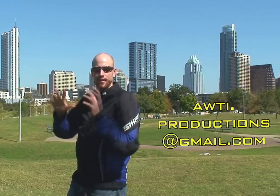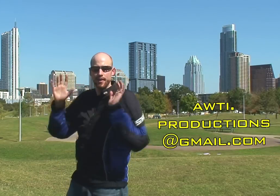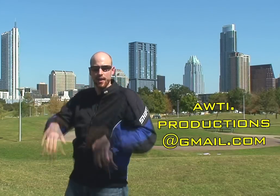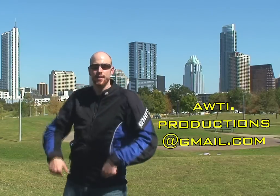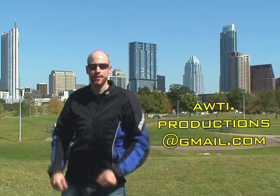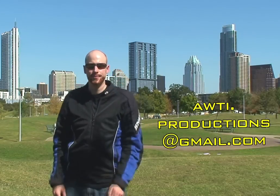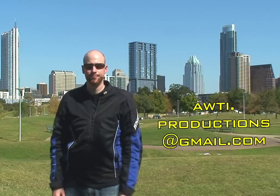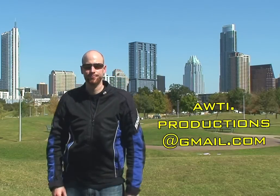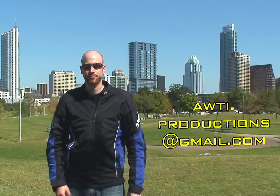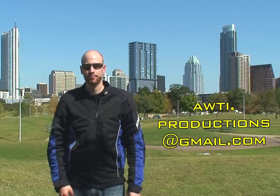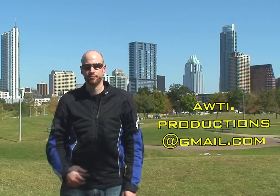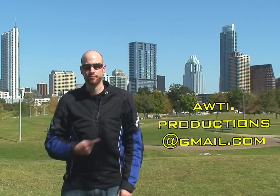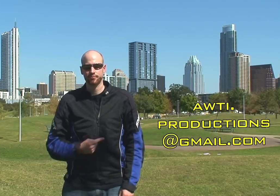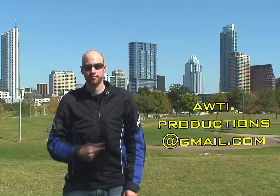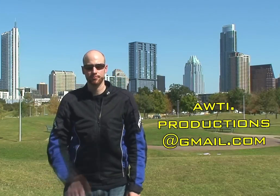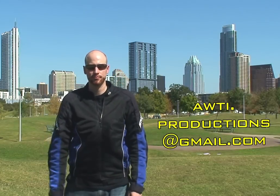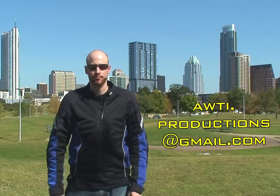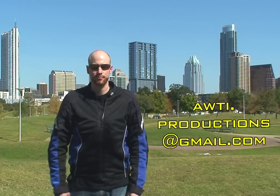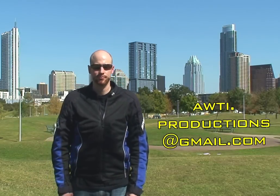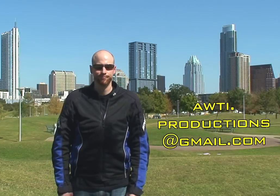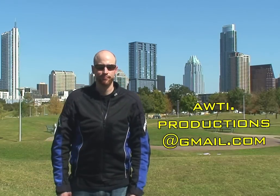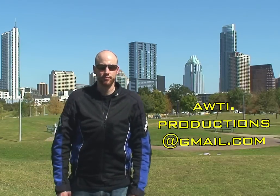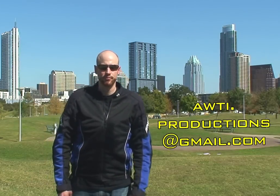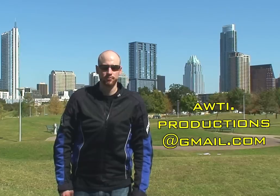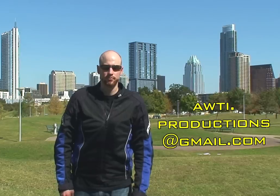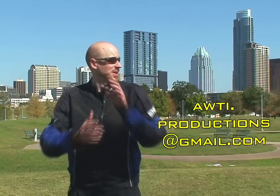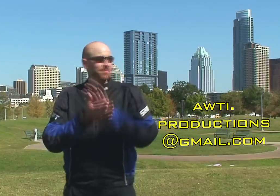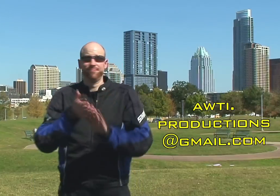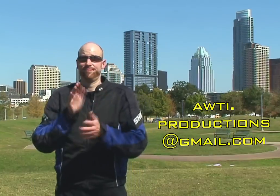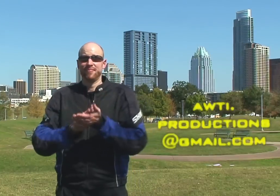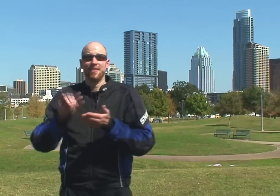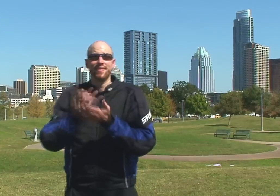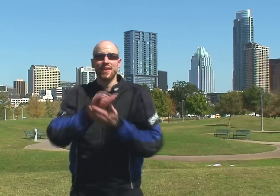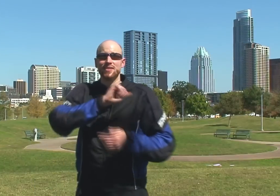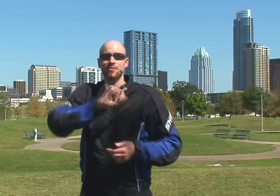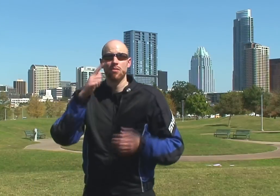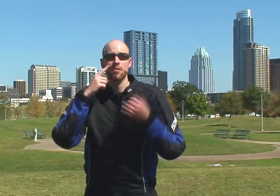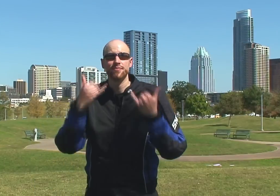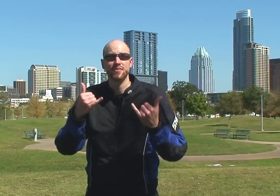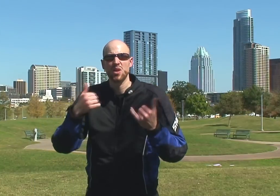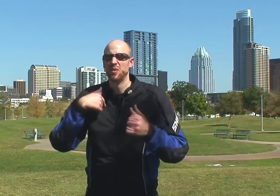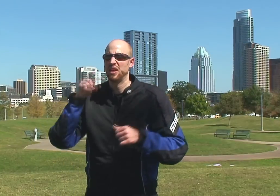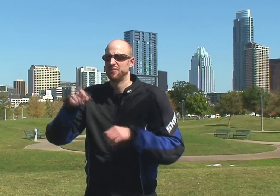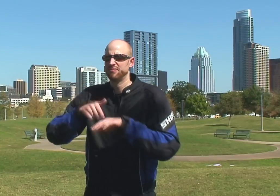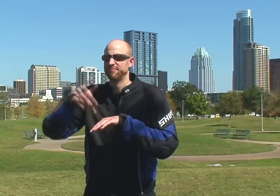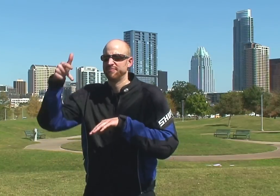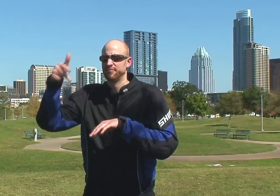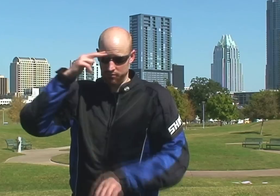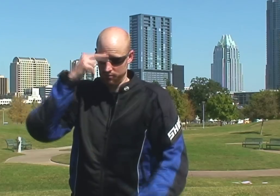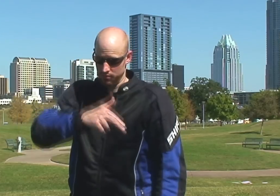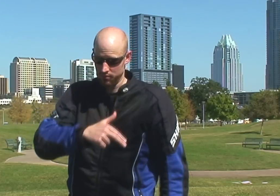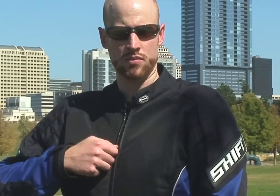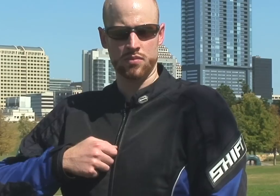… ahh forget… ...it's. It's there. Well, that's all for now. I gotta fly. Later.